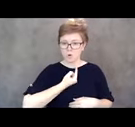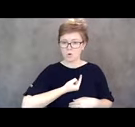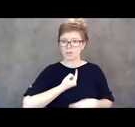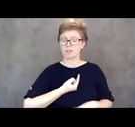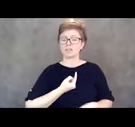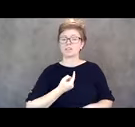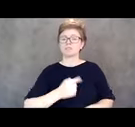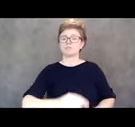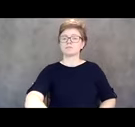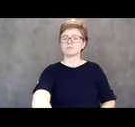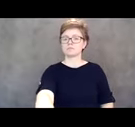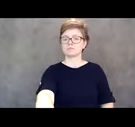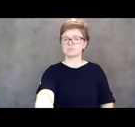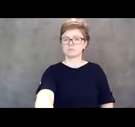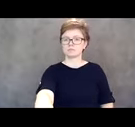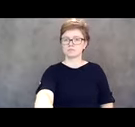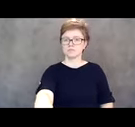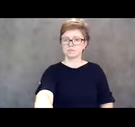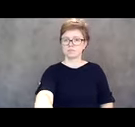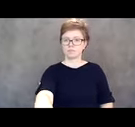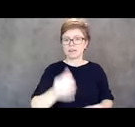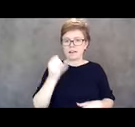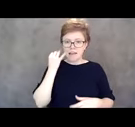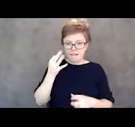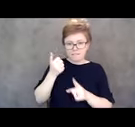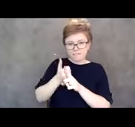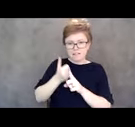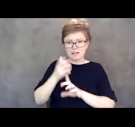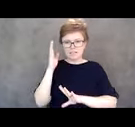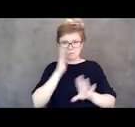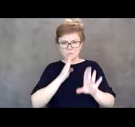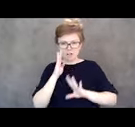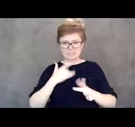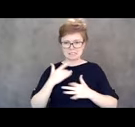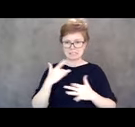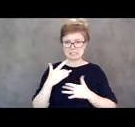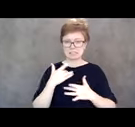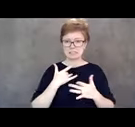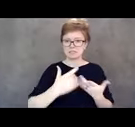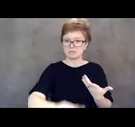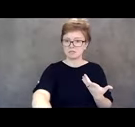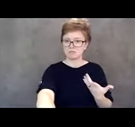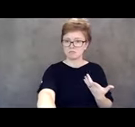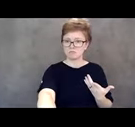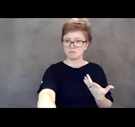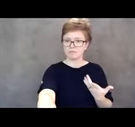you know, is just worried like we were all worried, I will tell you one of the most amazing things that has come out of this advocacy